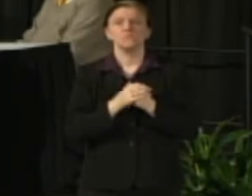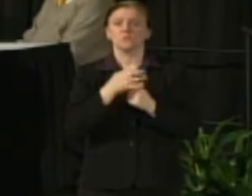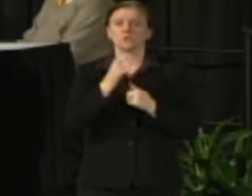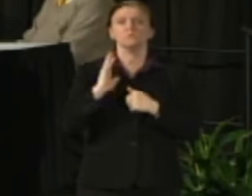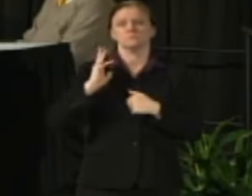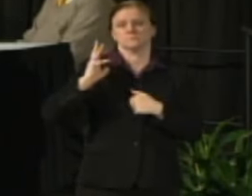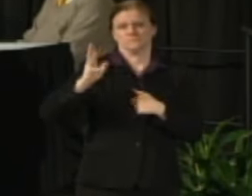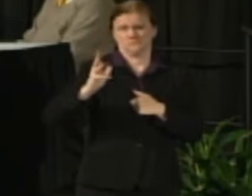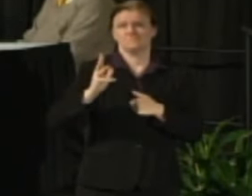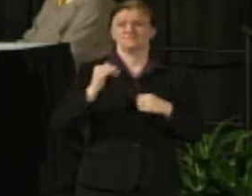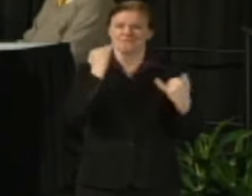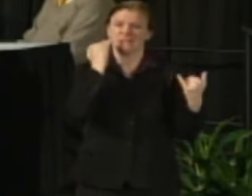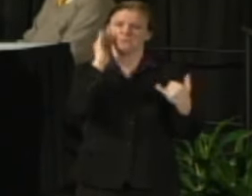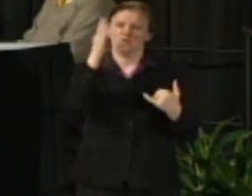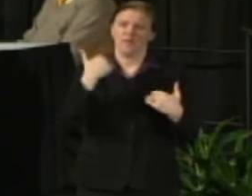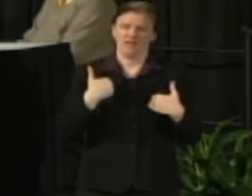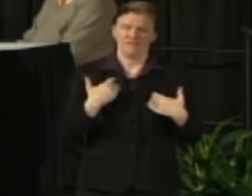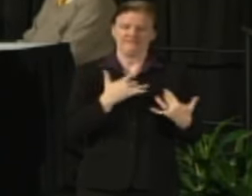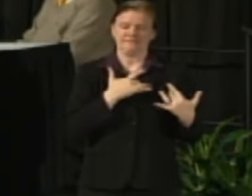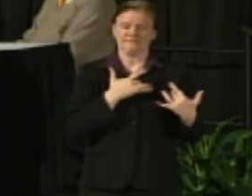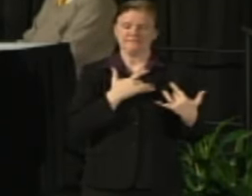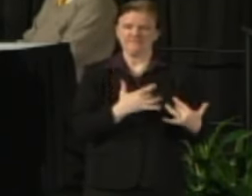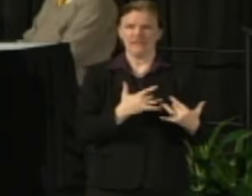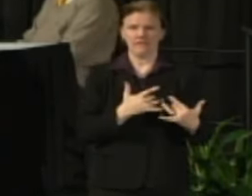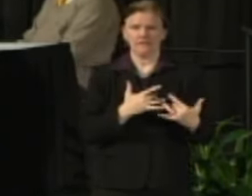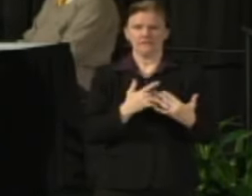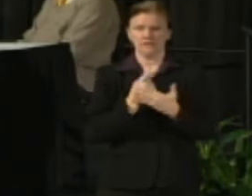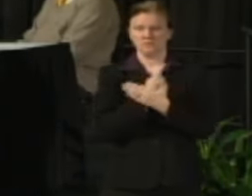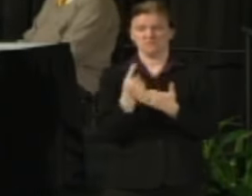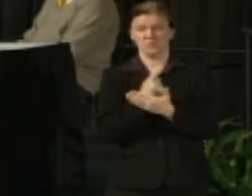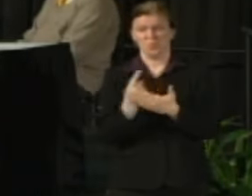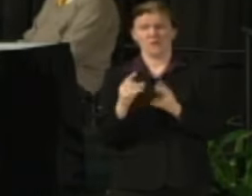We'll have updates once a week for 60 minutes and we'll do this for the next month